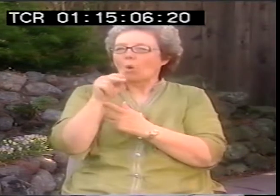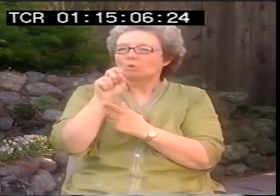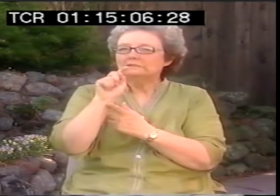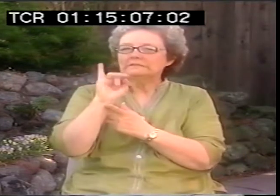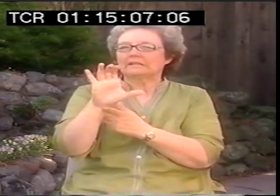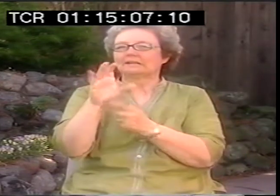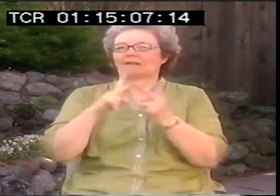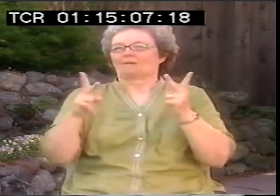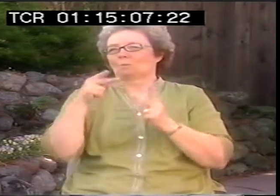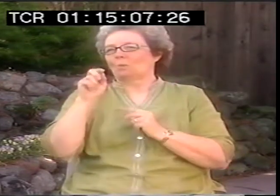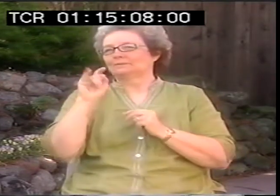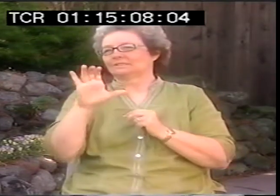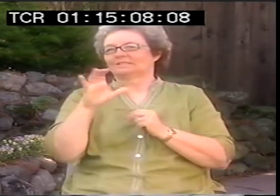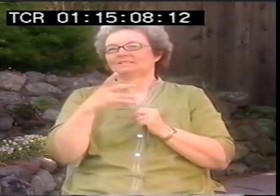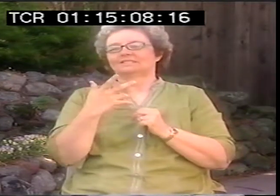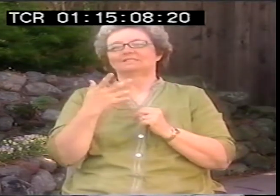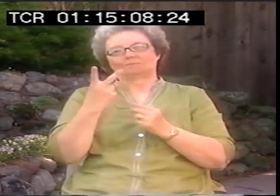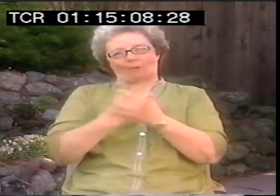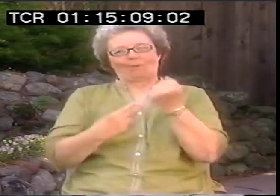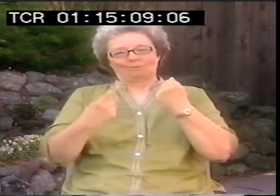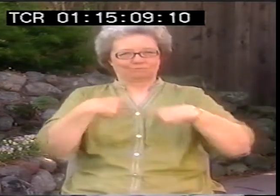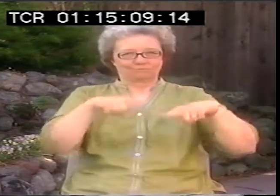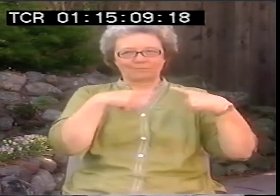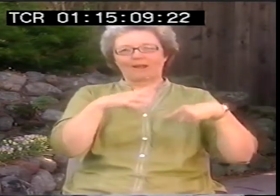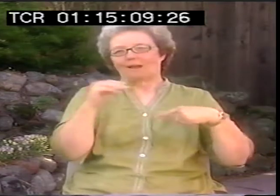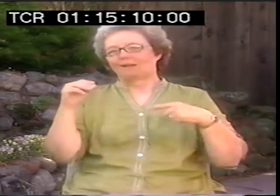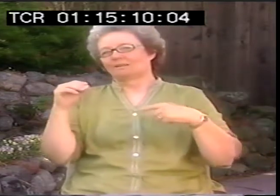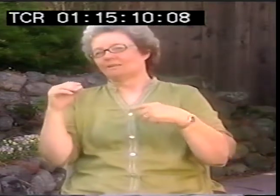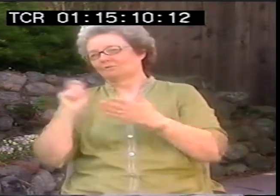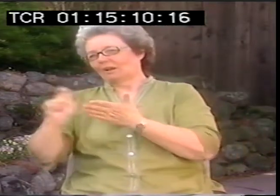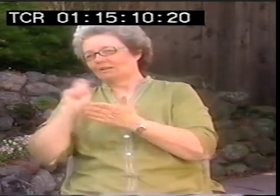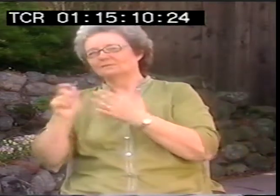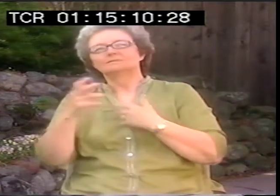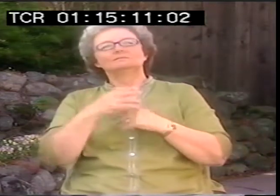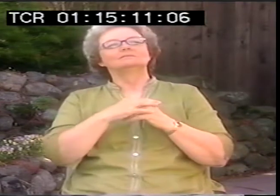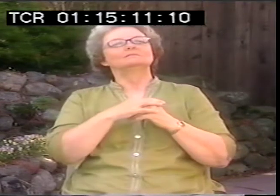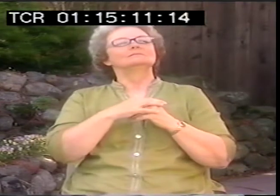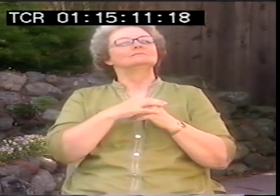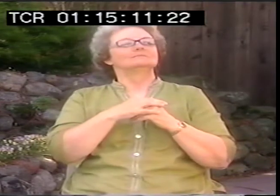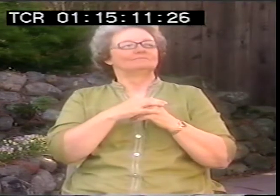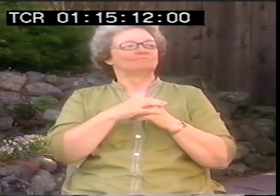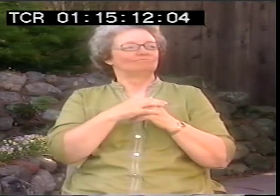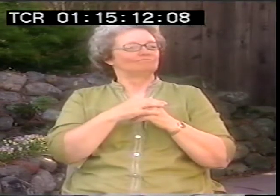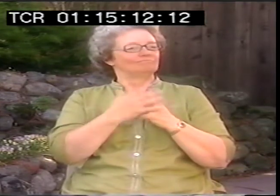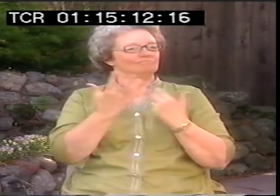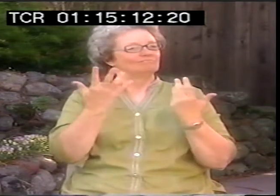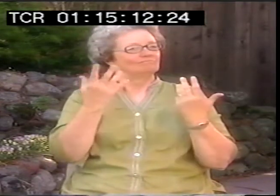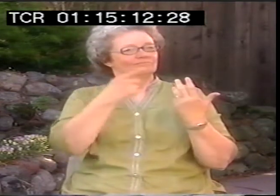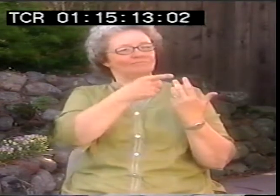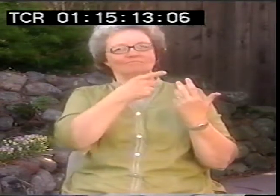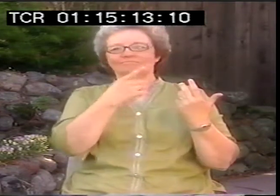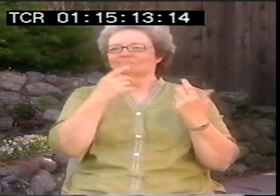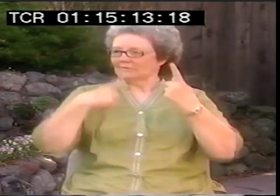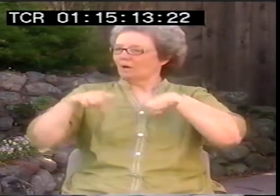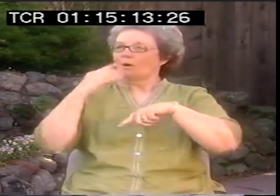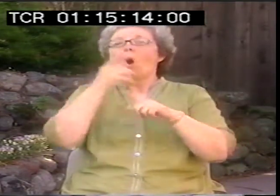He was brilliant. He was very poetic, you know, both in his signing and his writing.